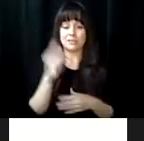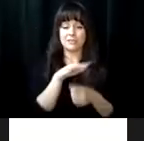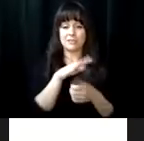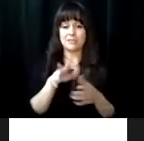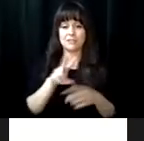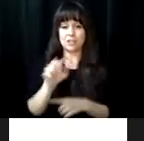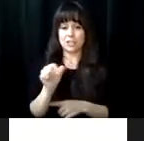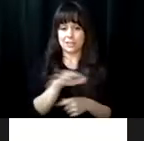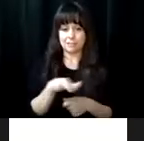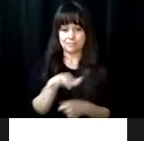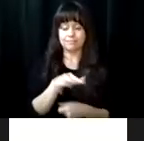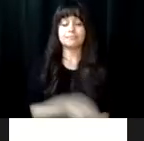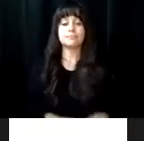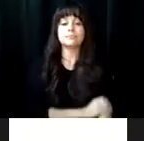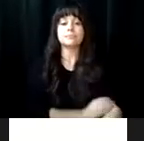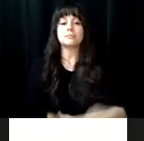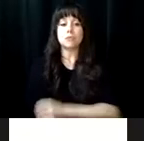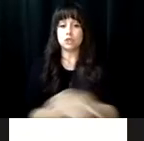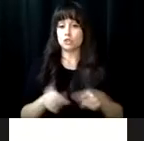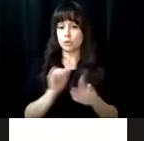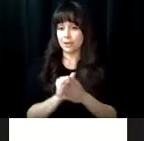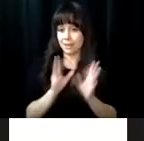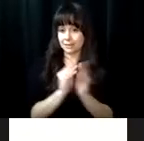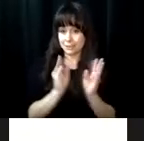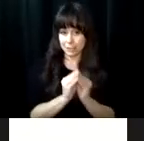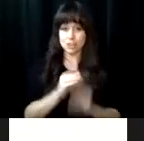be enrolled in rehabilitation centers outside of Virginia.